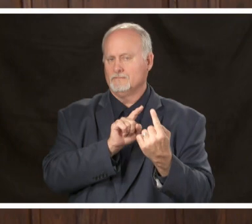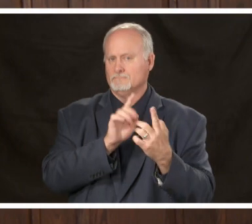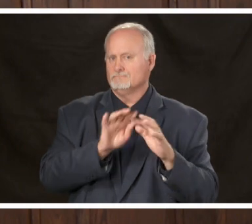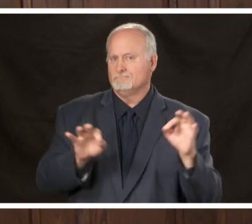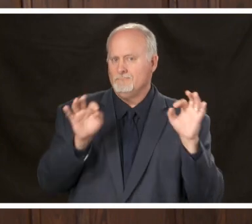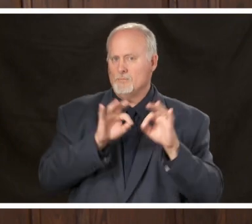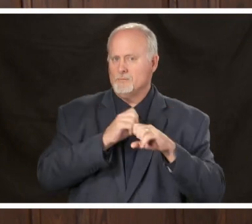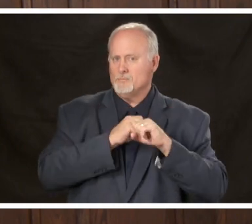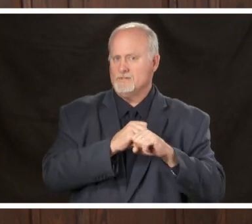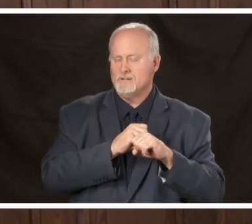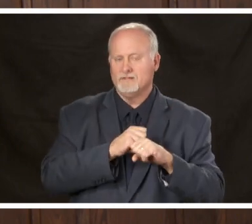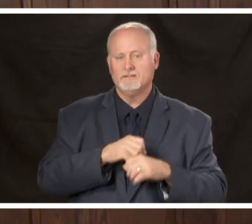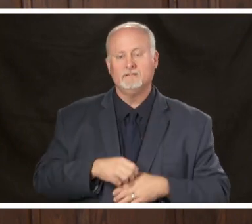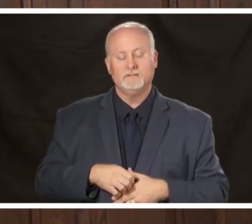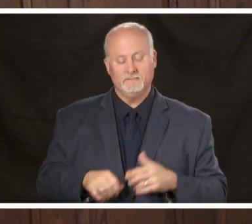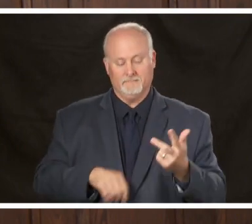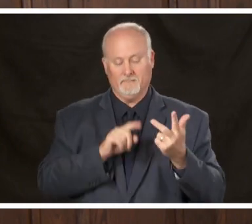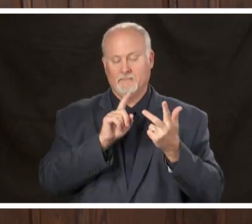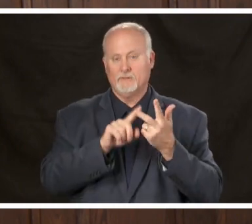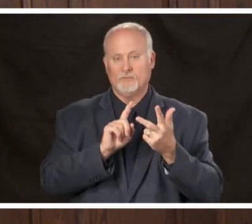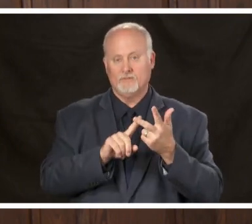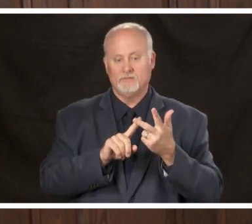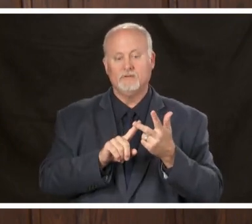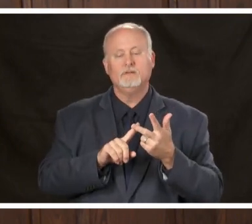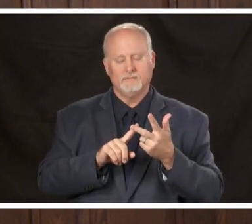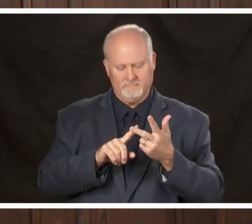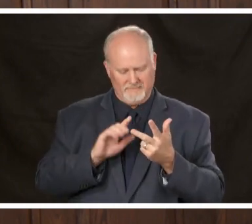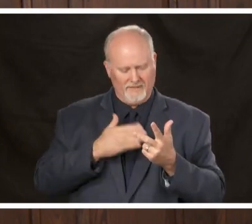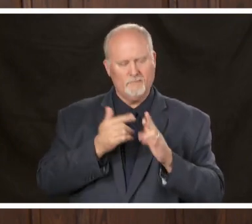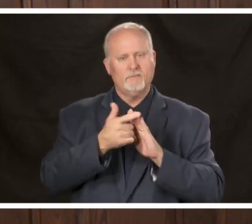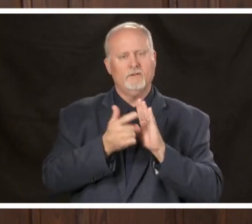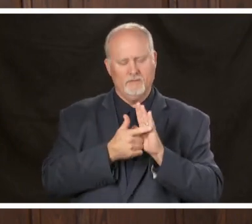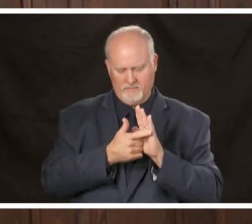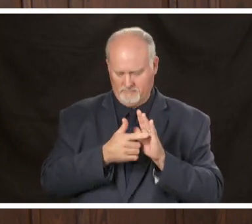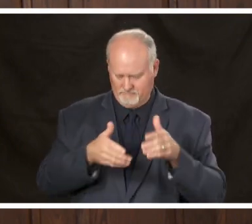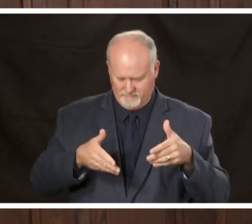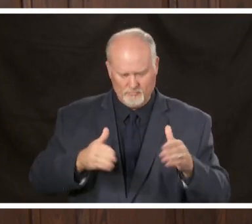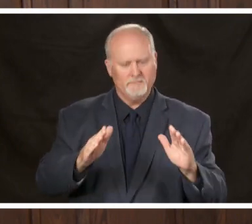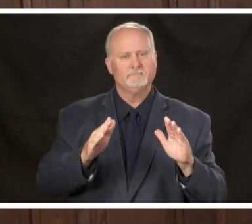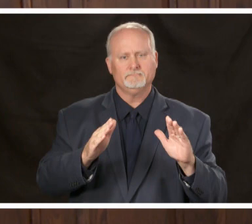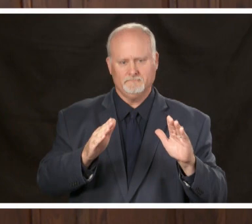these actions are clearly allowed under our law and we're also using common